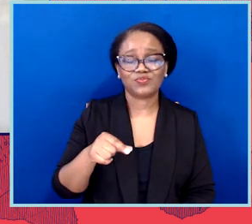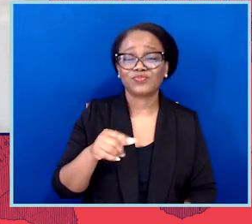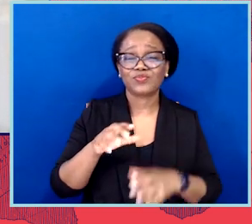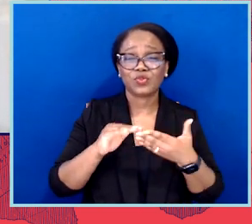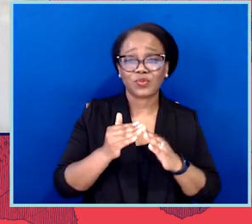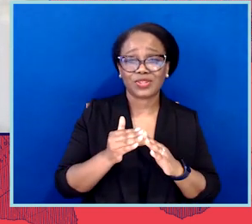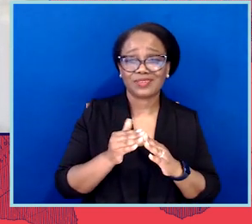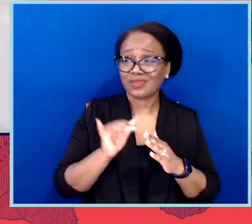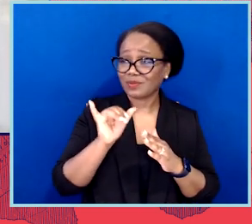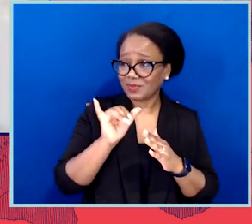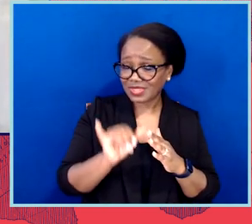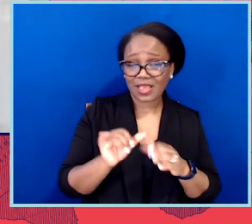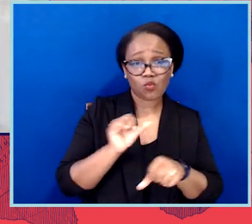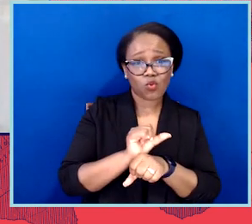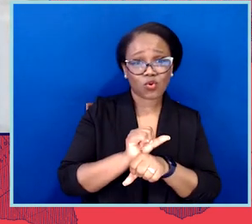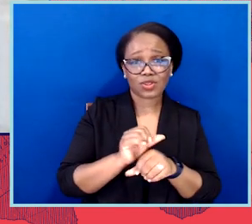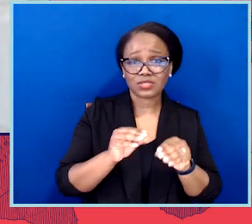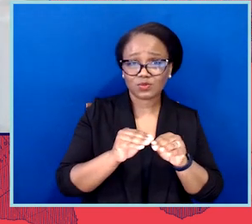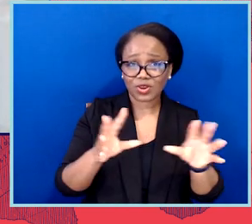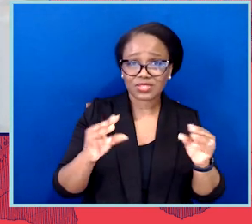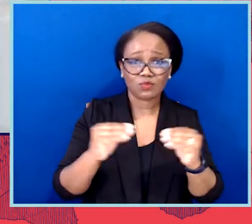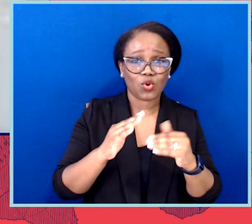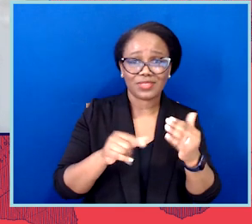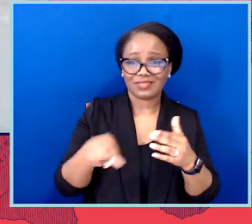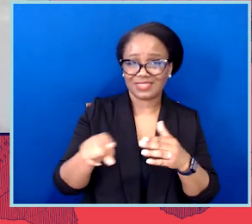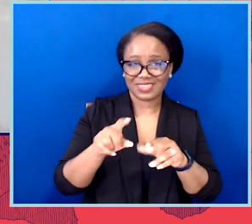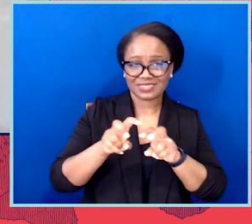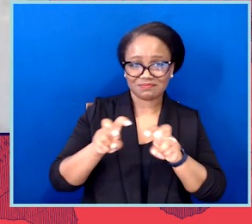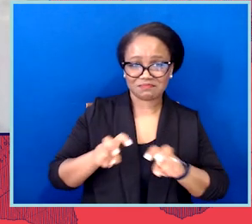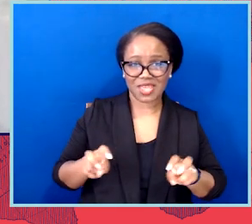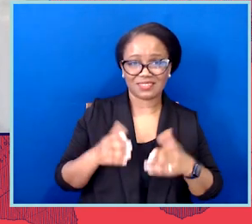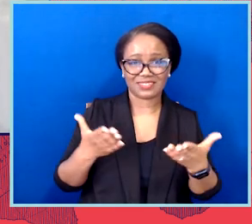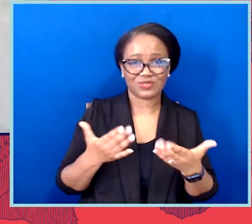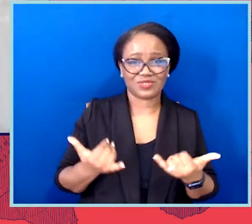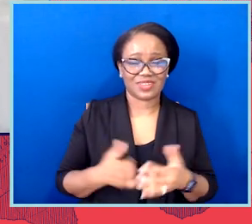Chase, I know that you were in Texas last month for another public hearing about anti-trans